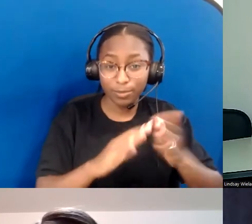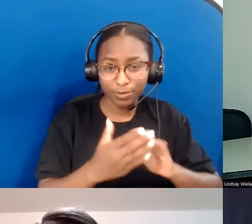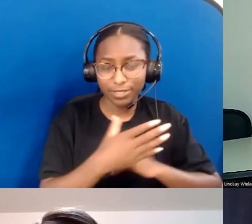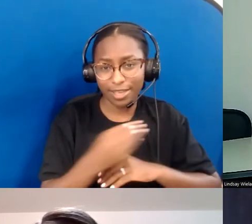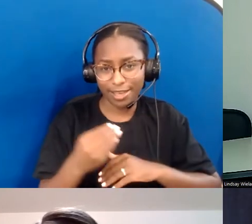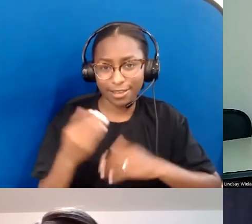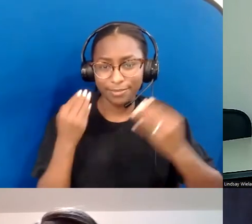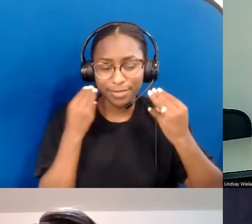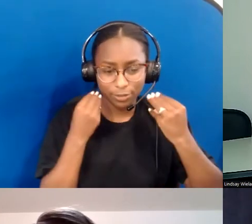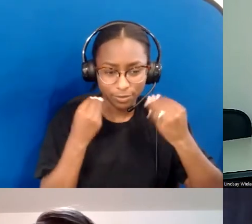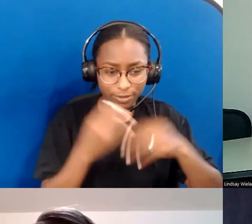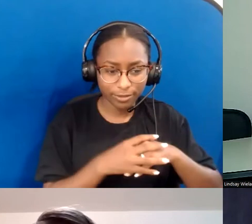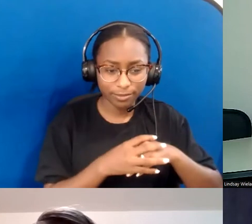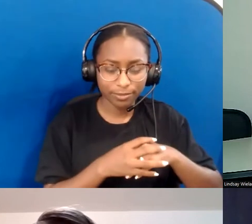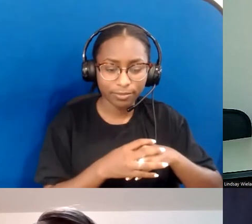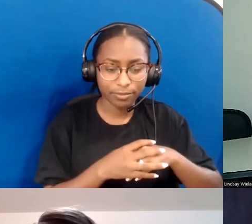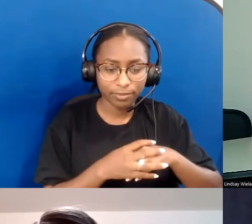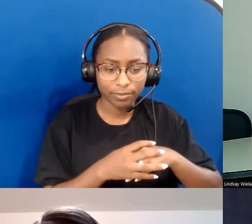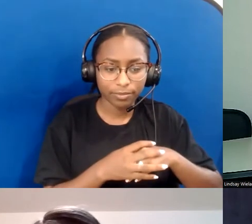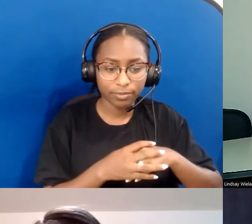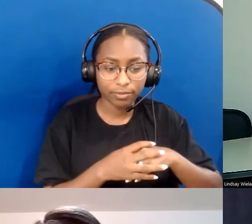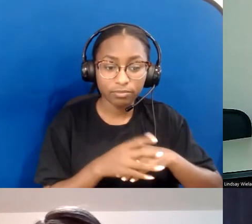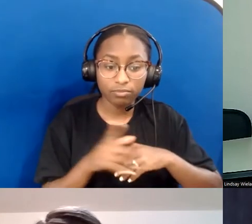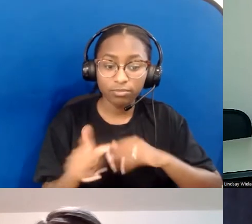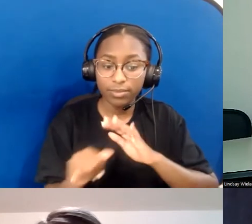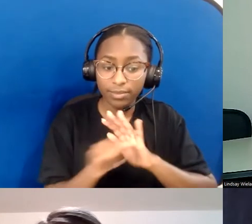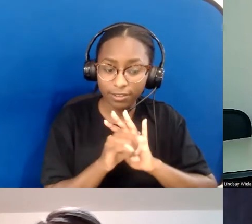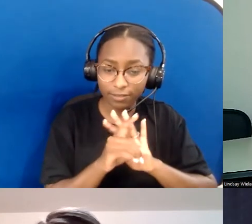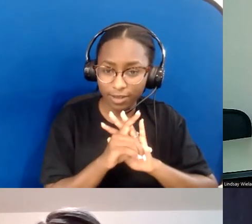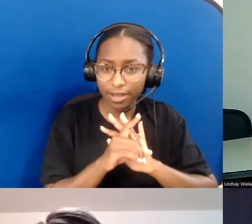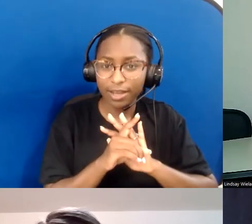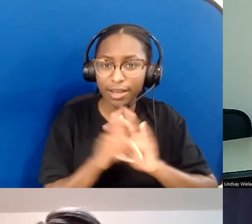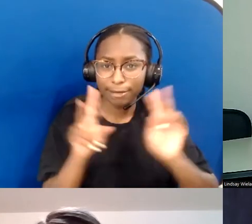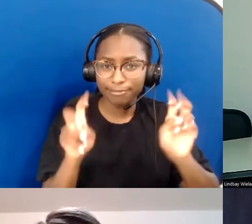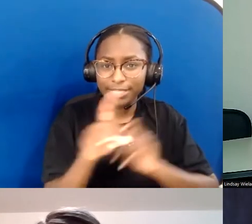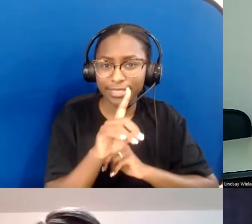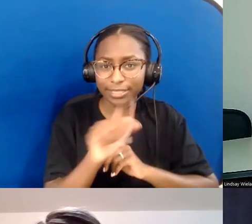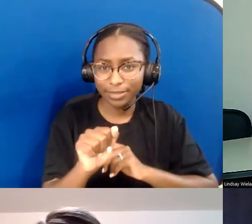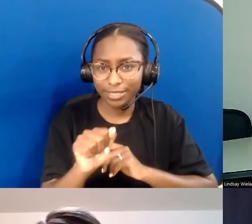Identifying as a disability ally, she wrote the "Understanding Ableism" article